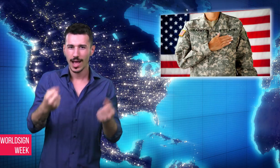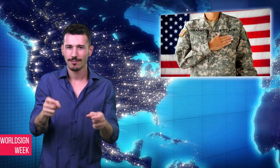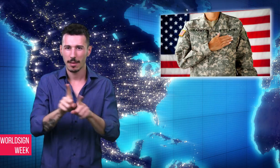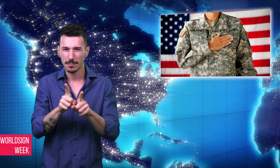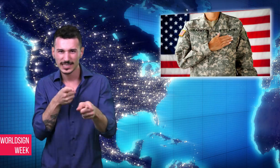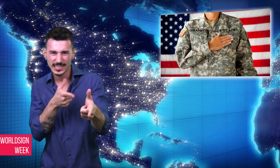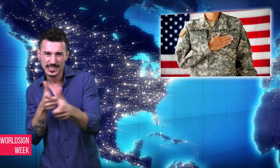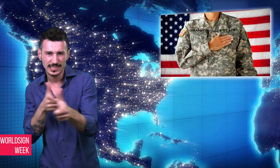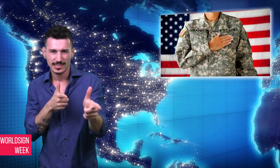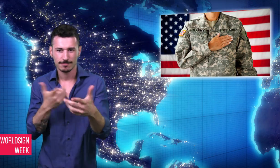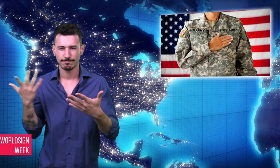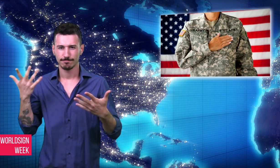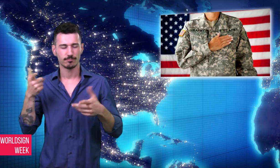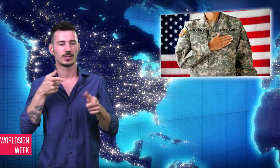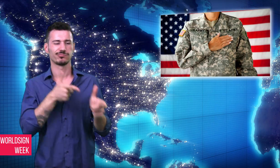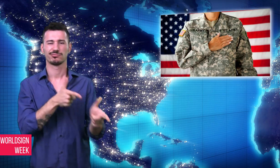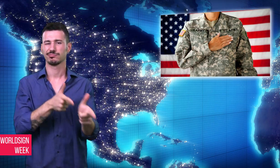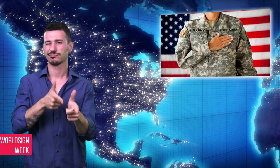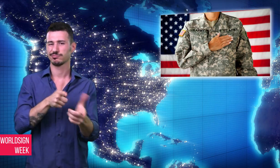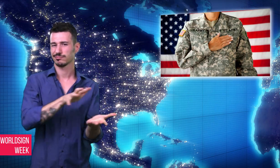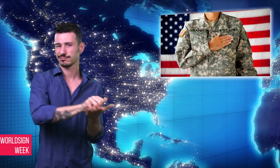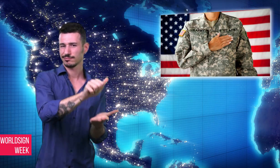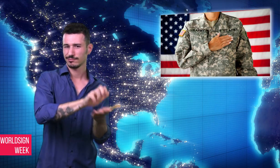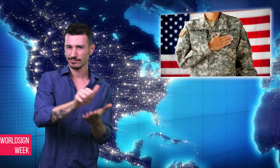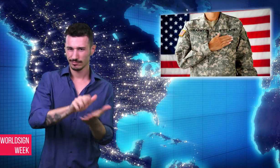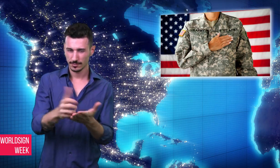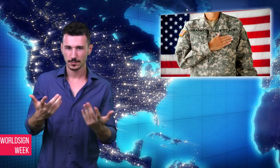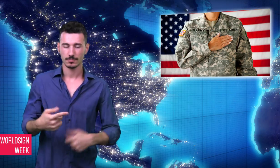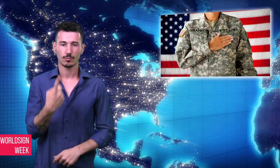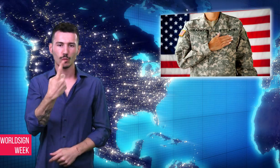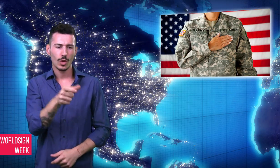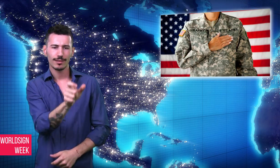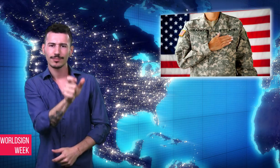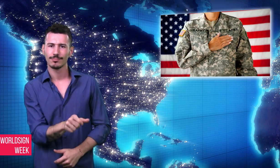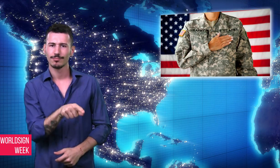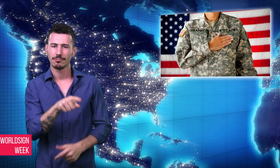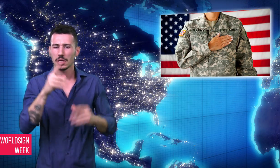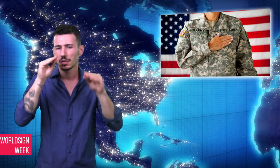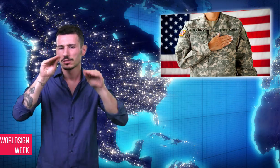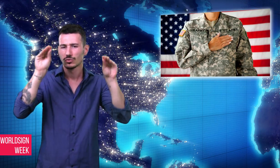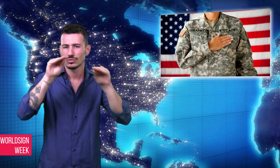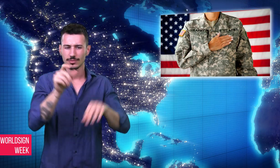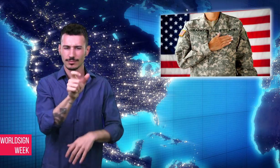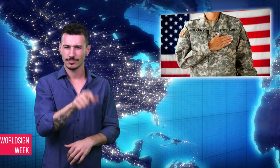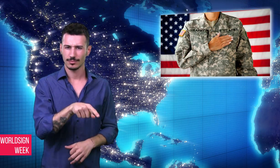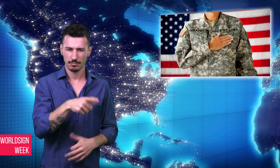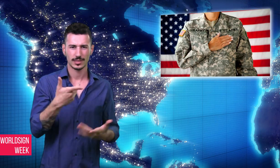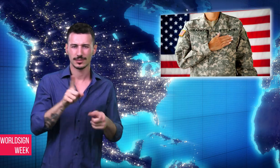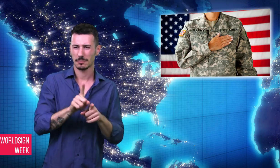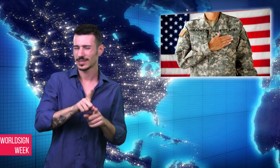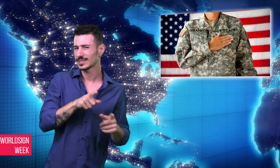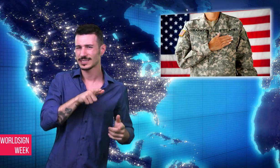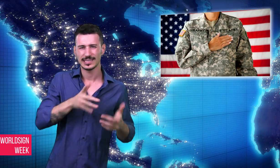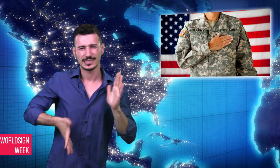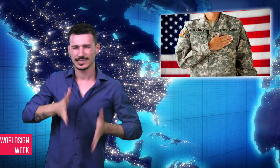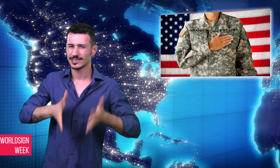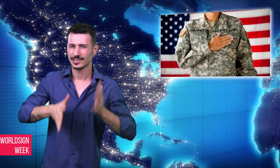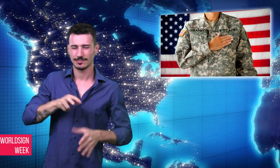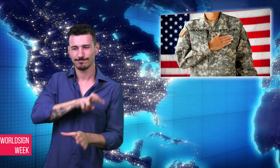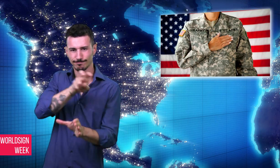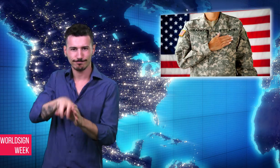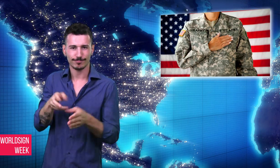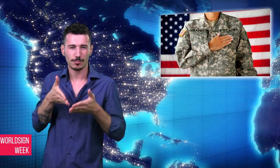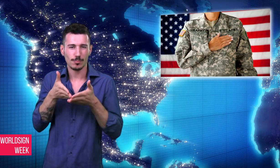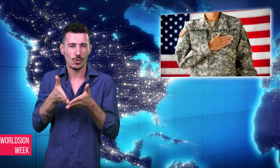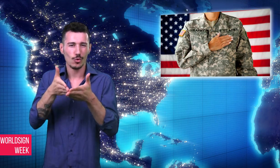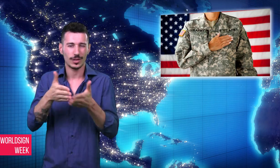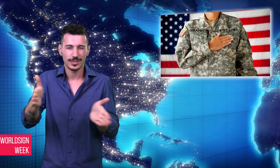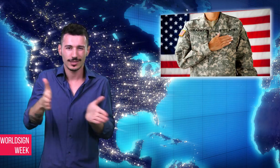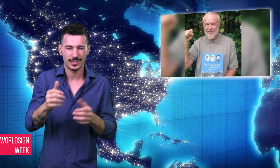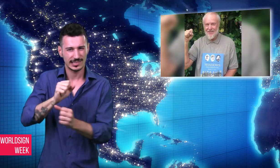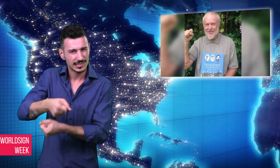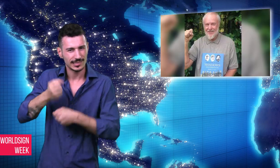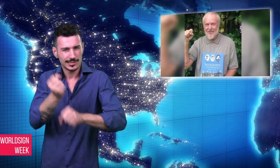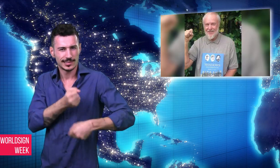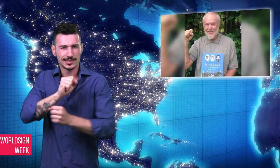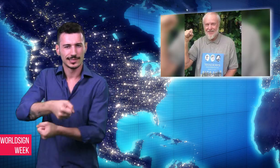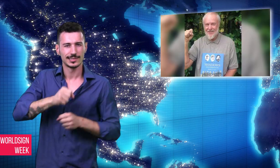battleships were attacking the